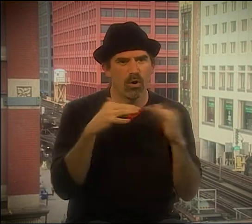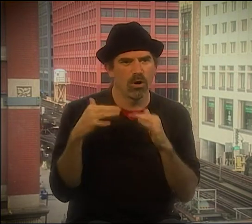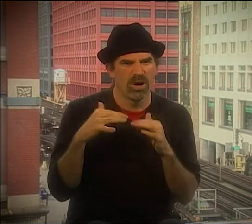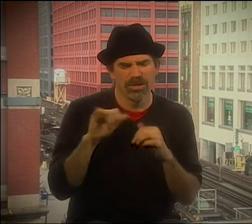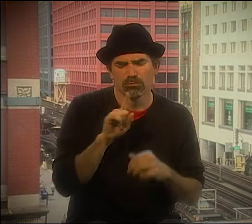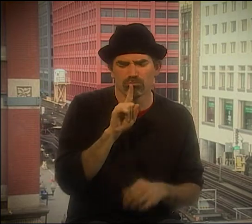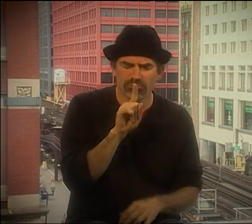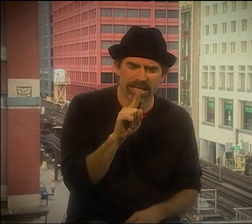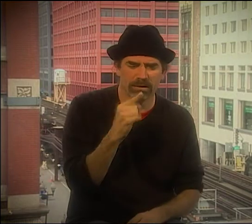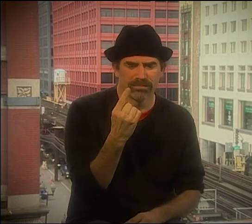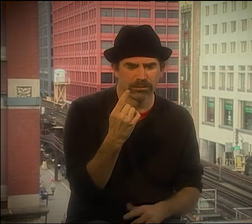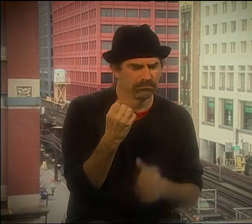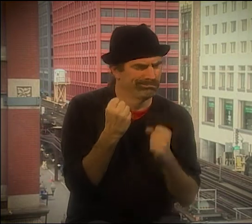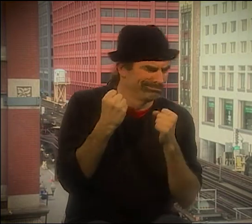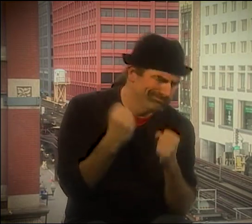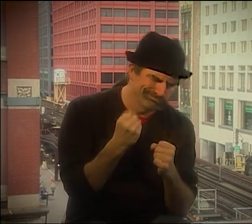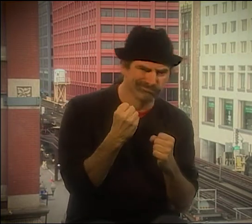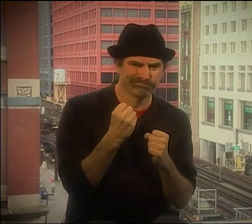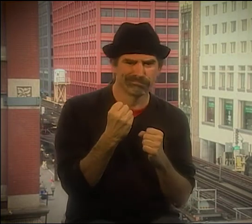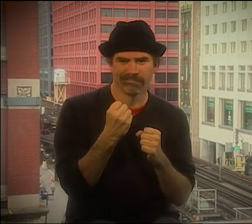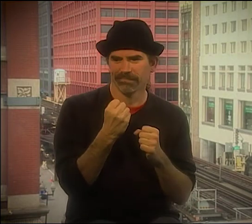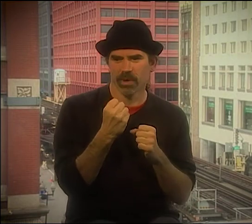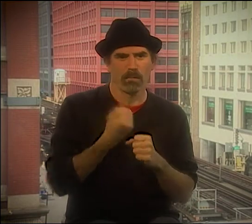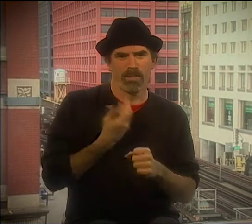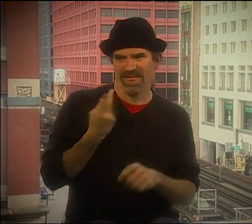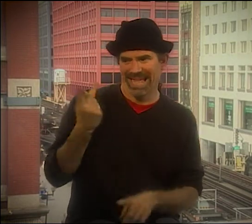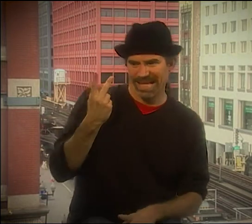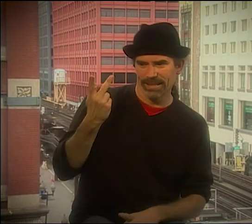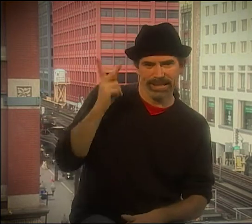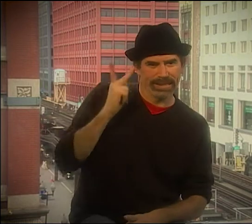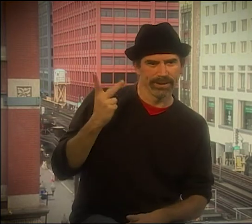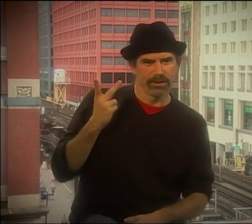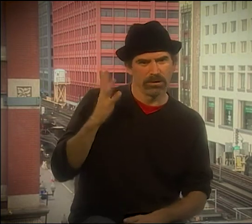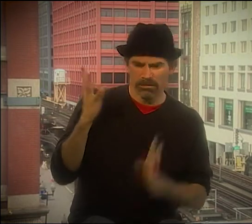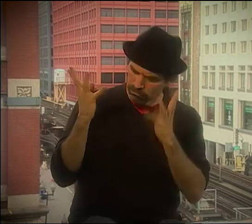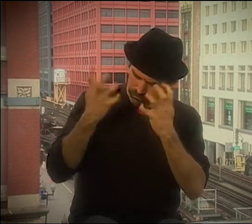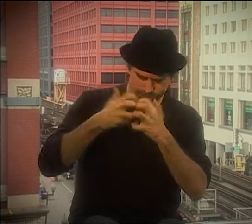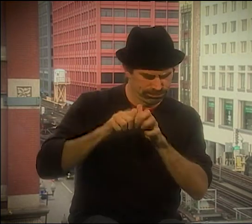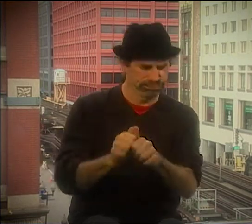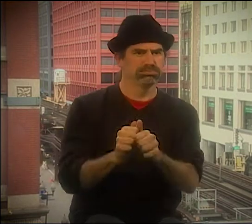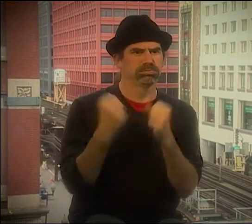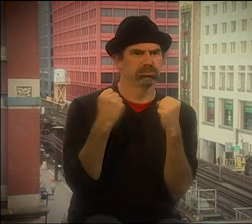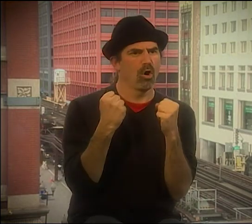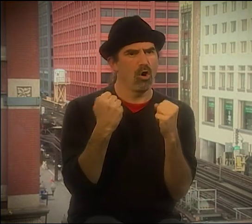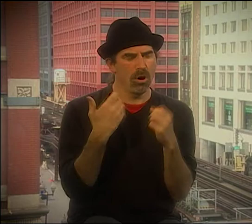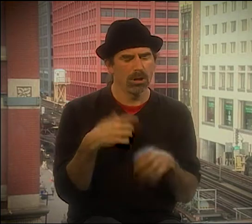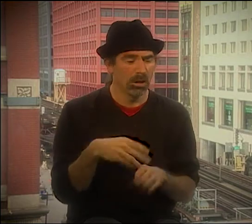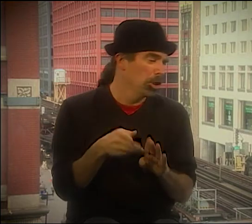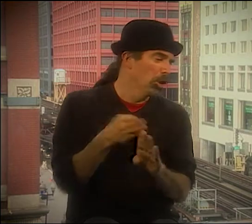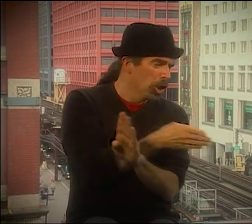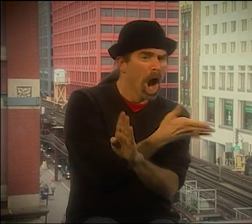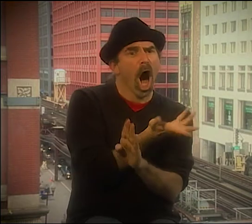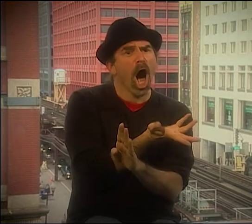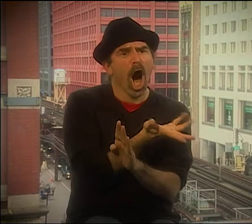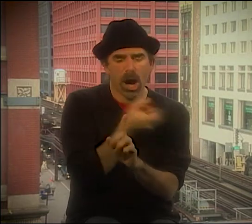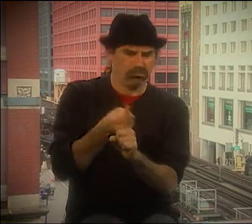SMALL PUBLISHER'S CONFERENCE, AND WE PERFORMED "CHARLIE" ABOUT A DOG DURING THE VIETNAM WAR.